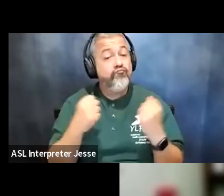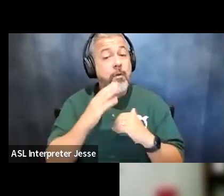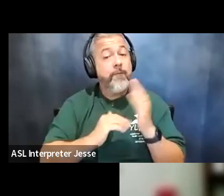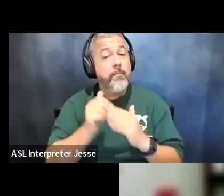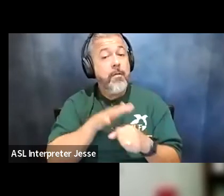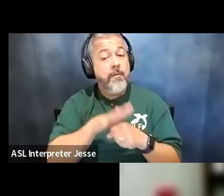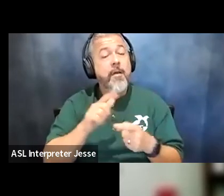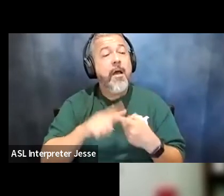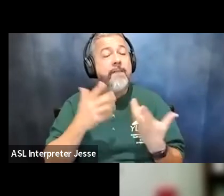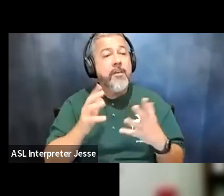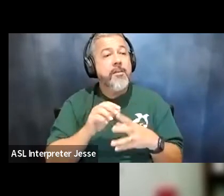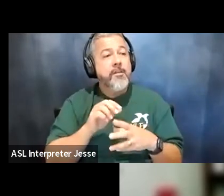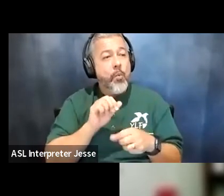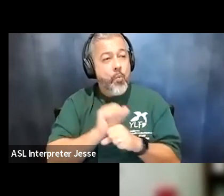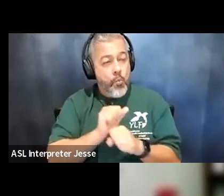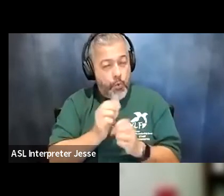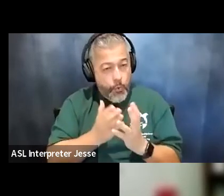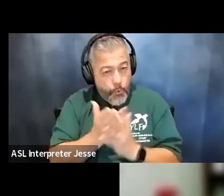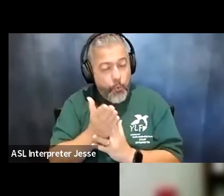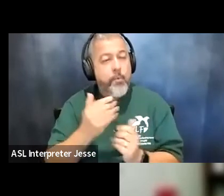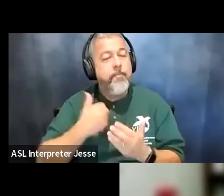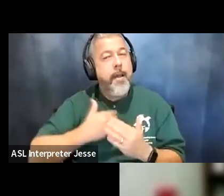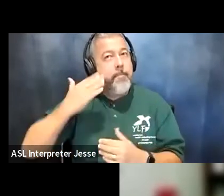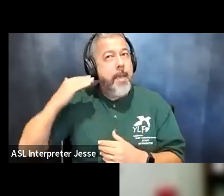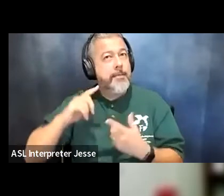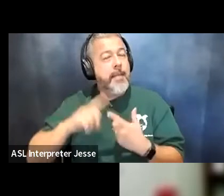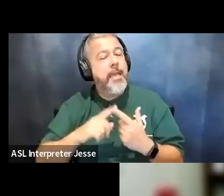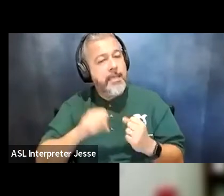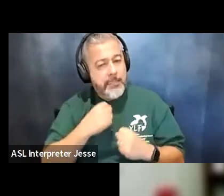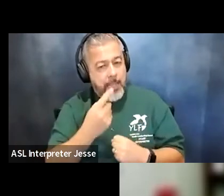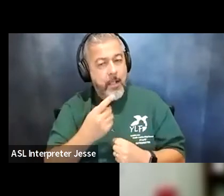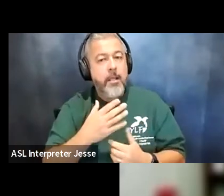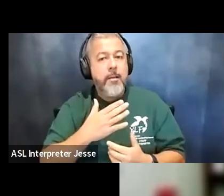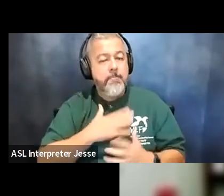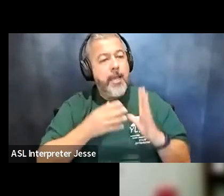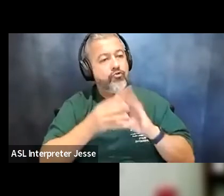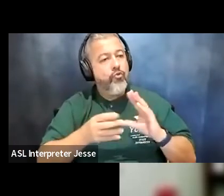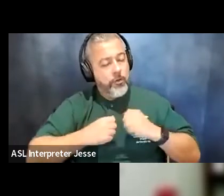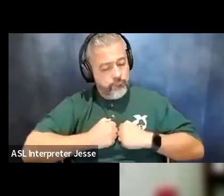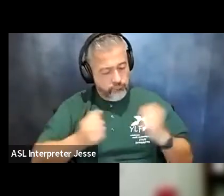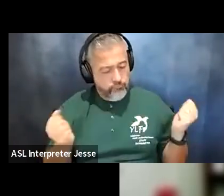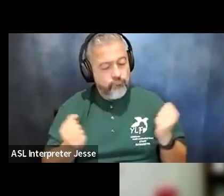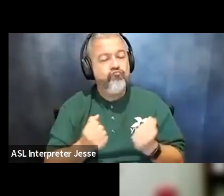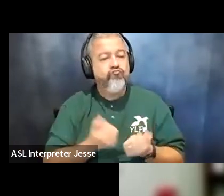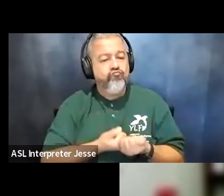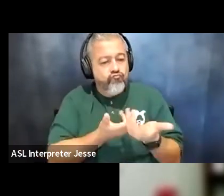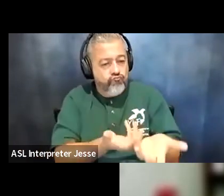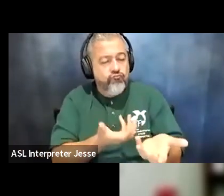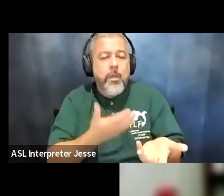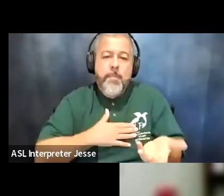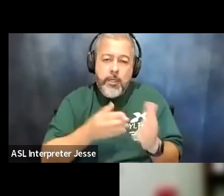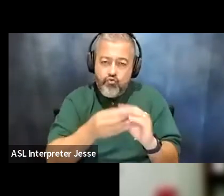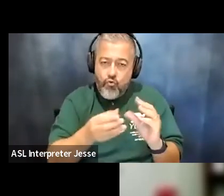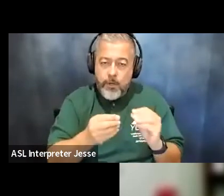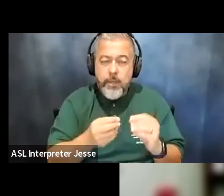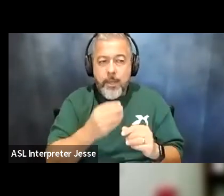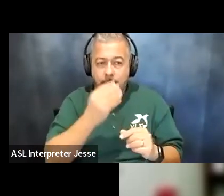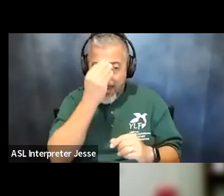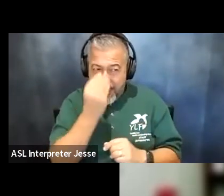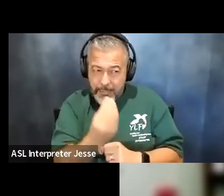my past enough to be able to tell people about my story and um letting them know that it's okay to